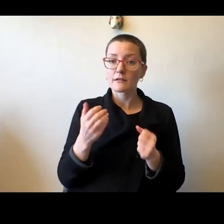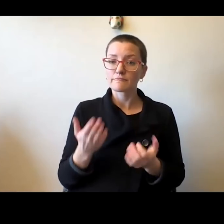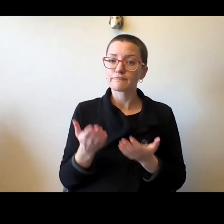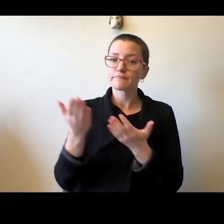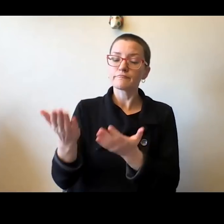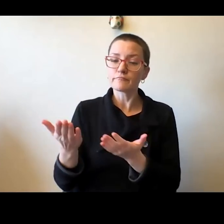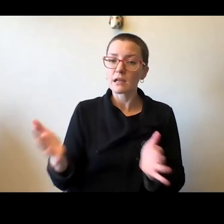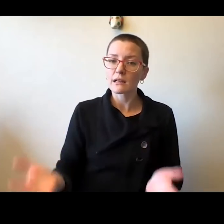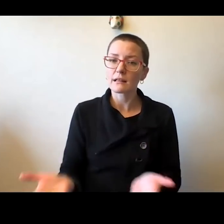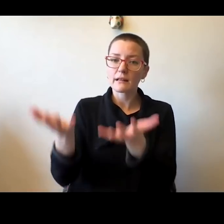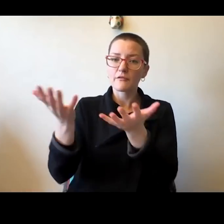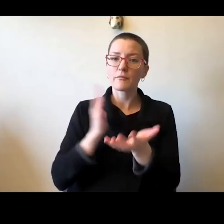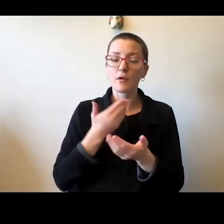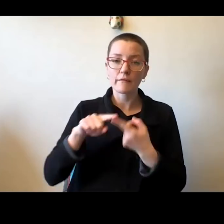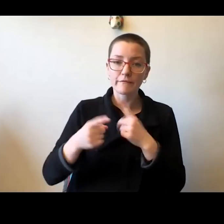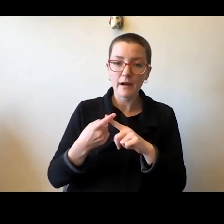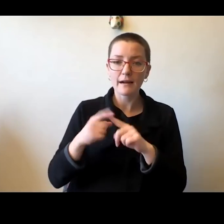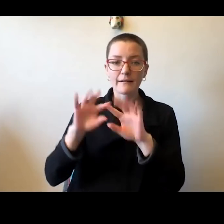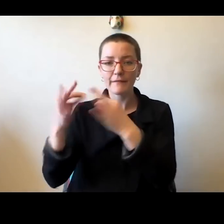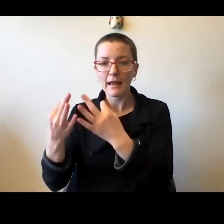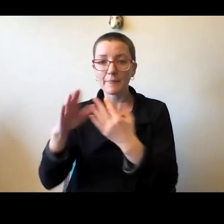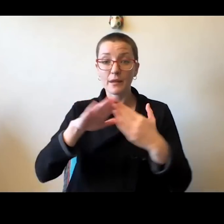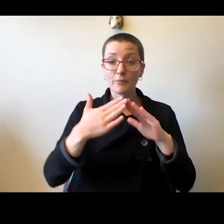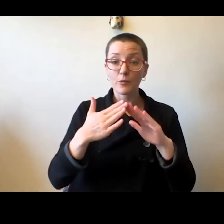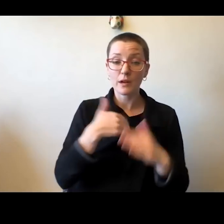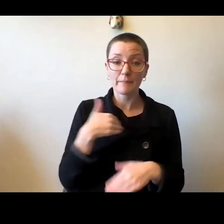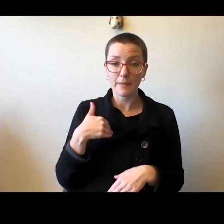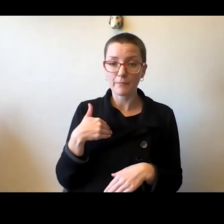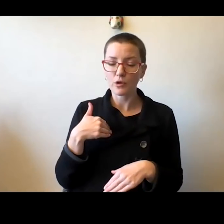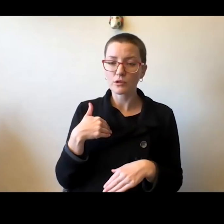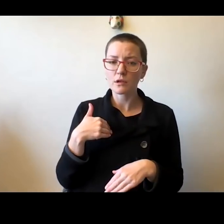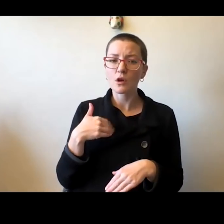up our friends and our families in our community members when we see them in need.